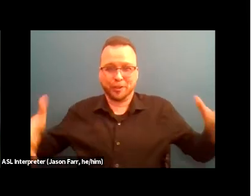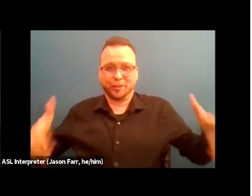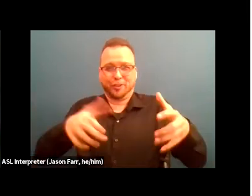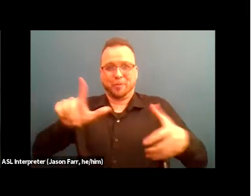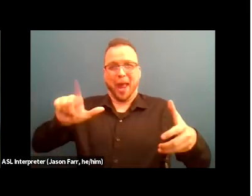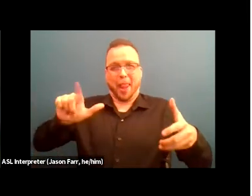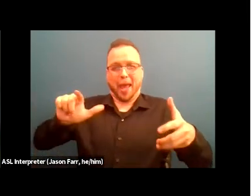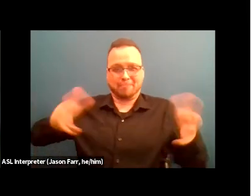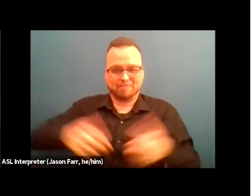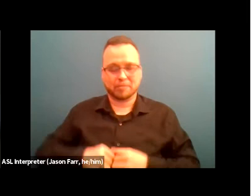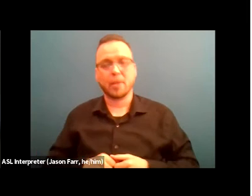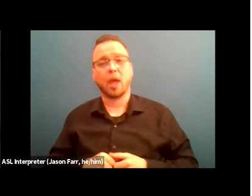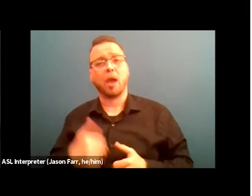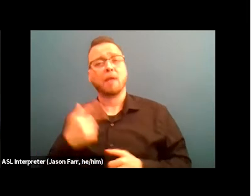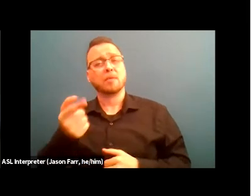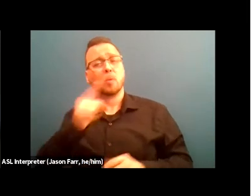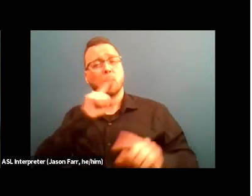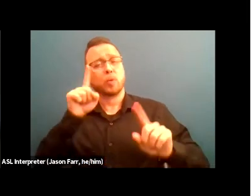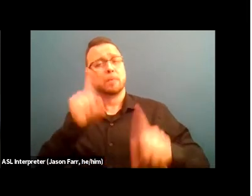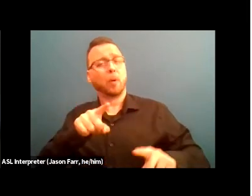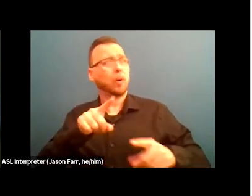There was a report that was done in 2018